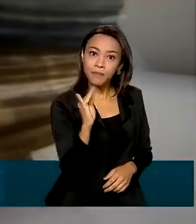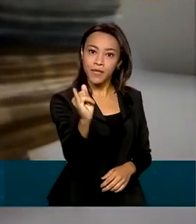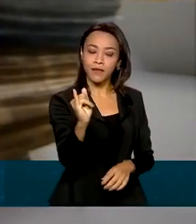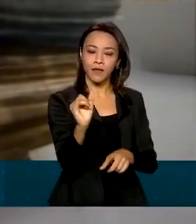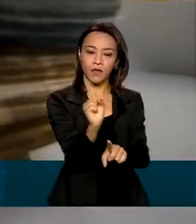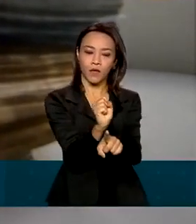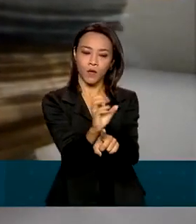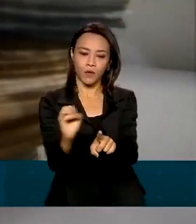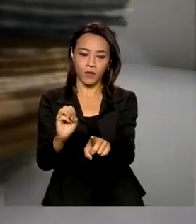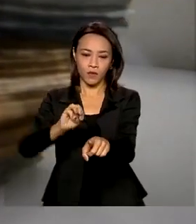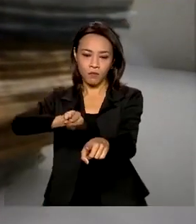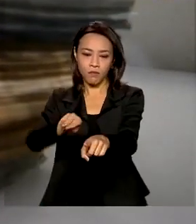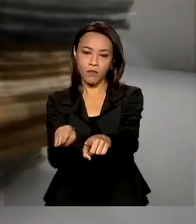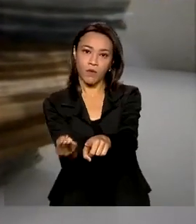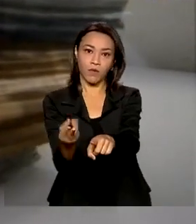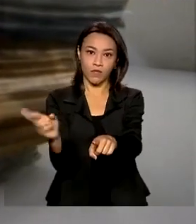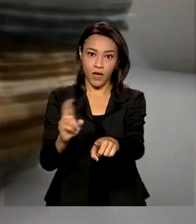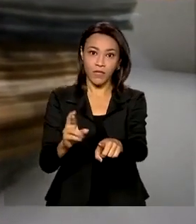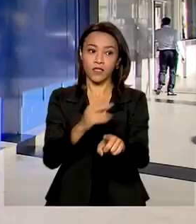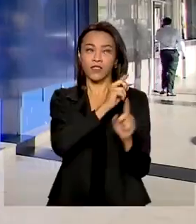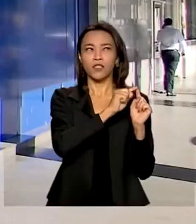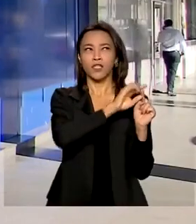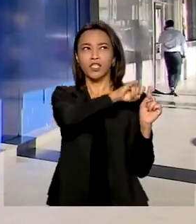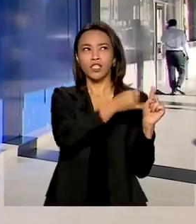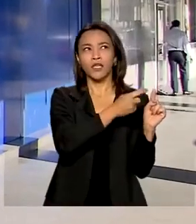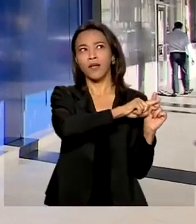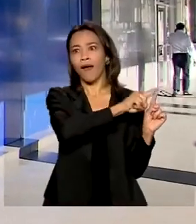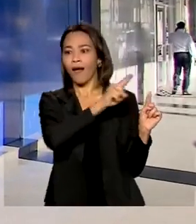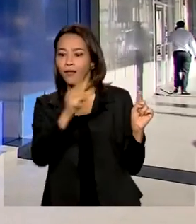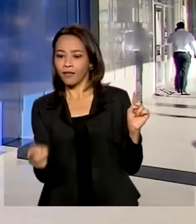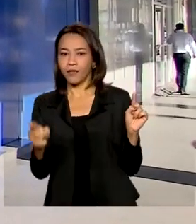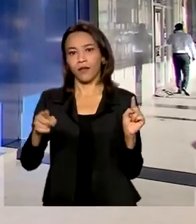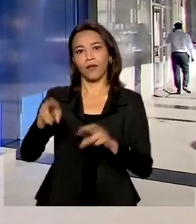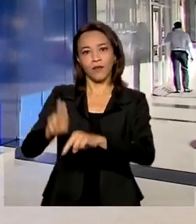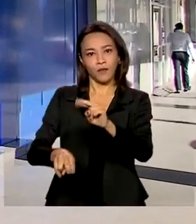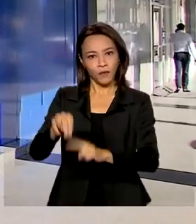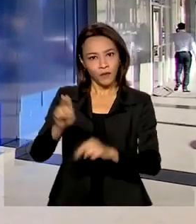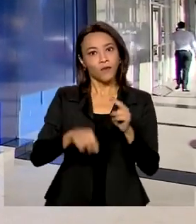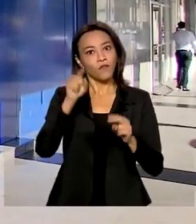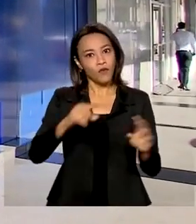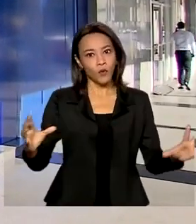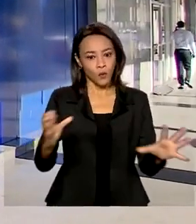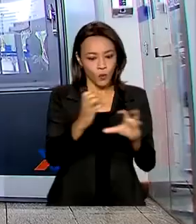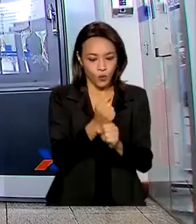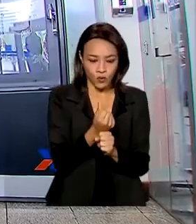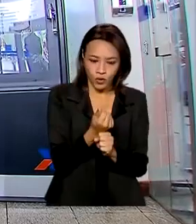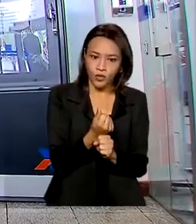reais from January to June this year, this was the net profit of Caixa Econômica Federal a